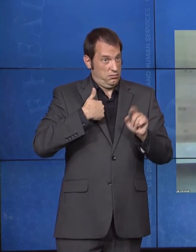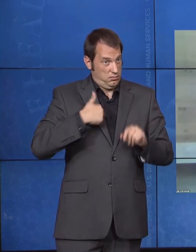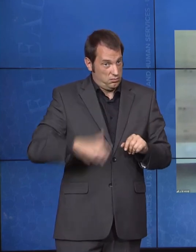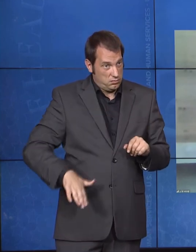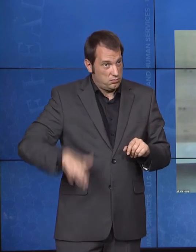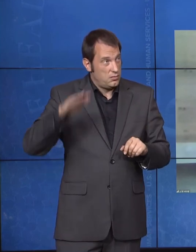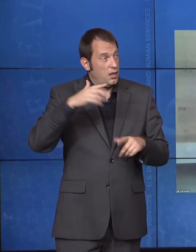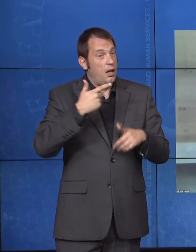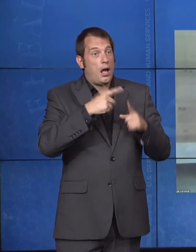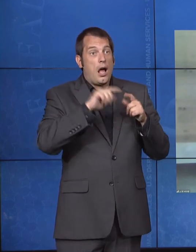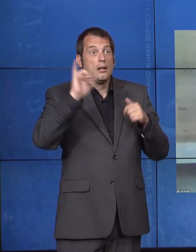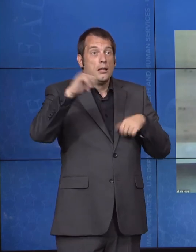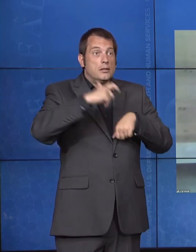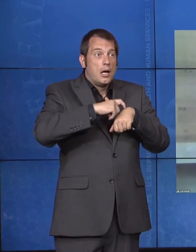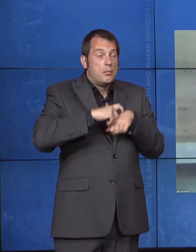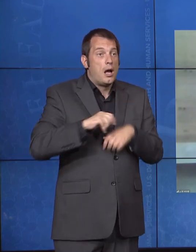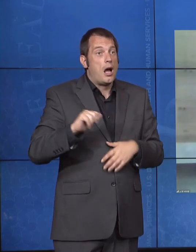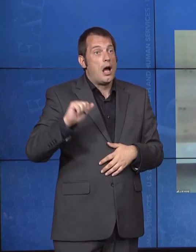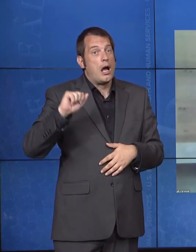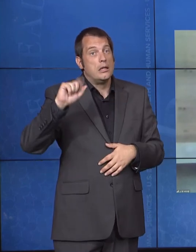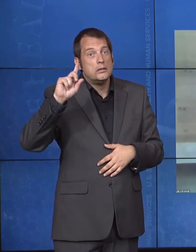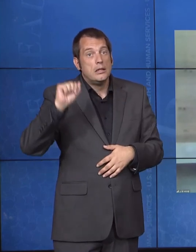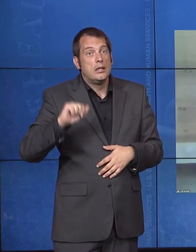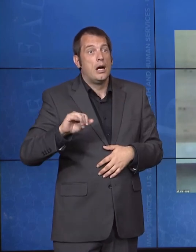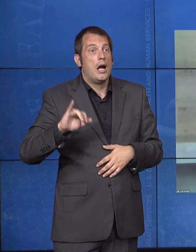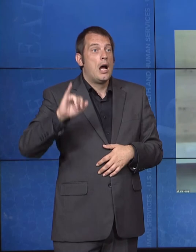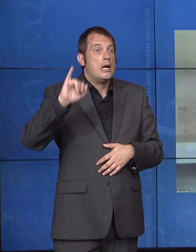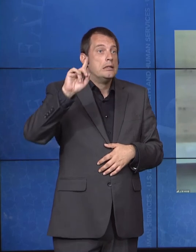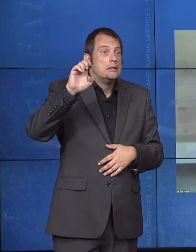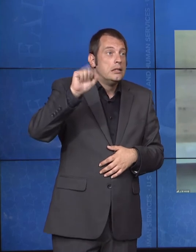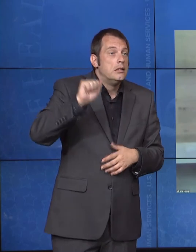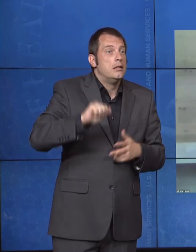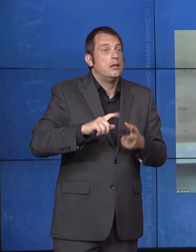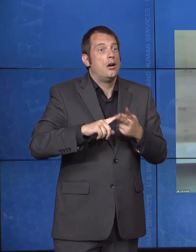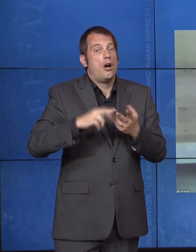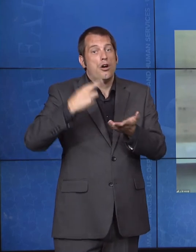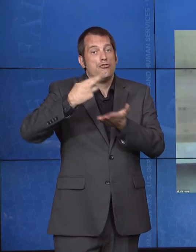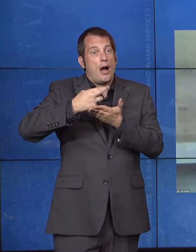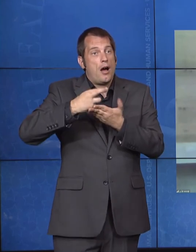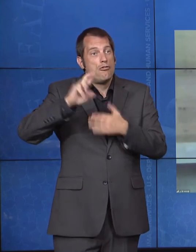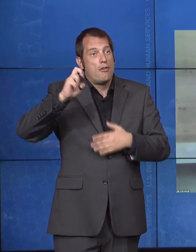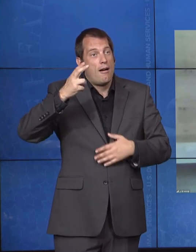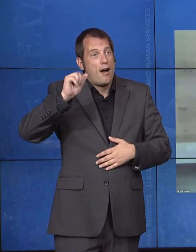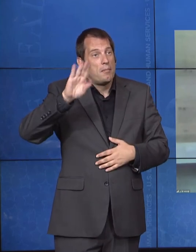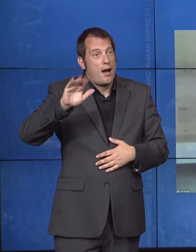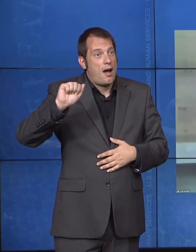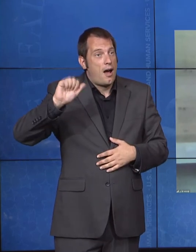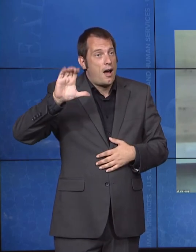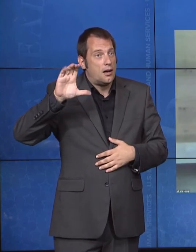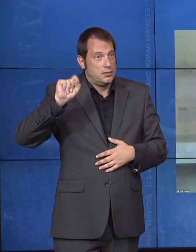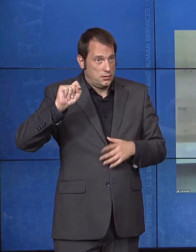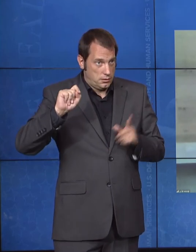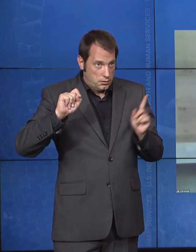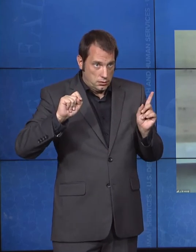Act, I've rarely ever had to think twice about pursuing all of my goals. It just never ever